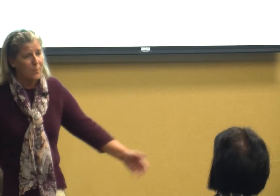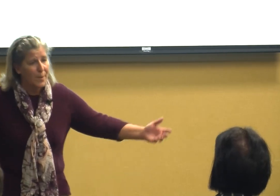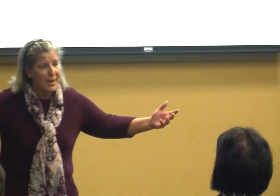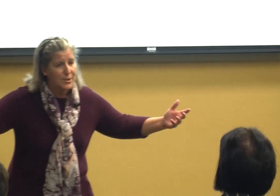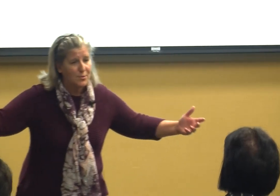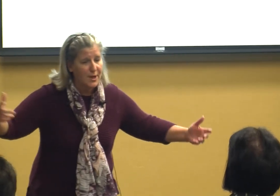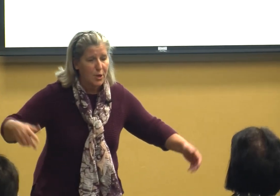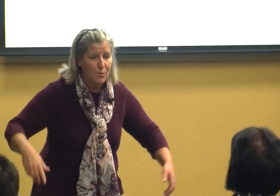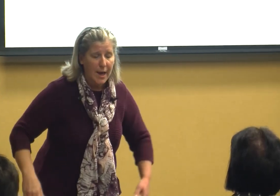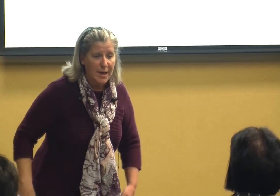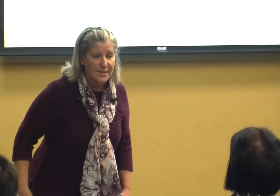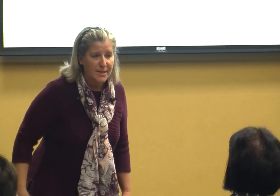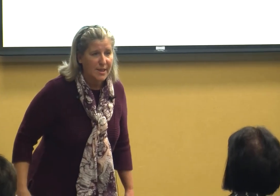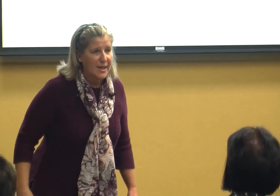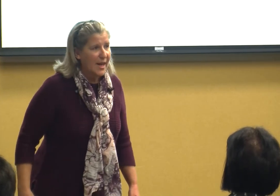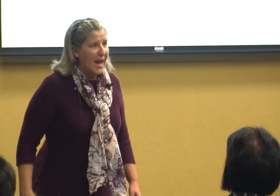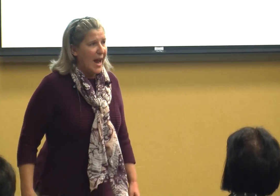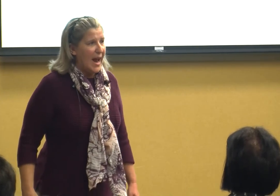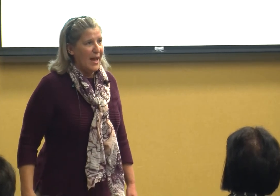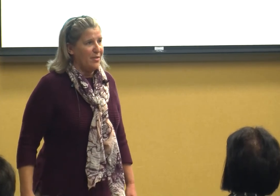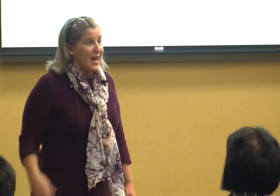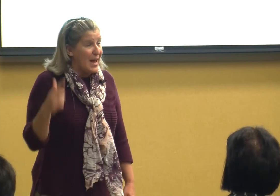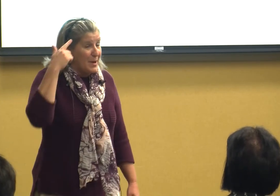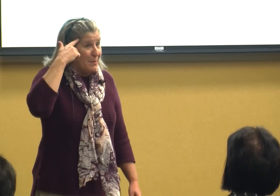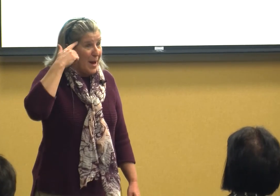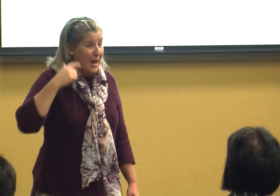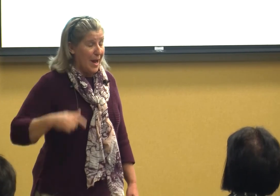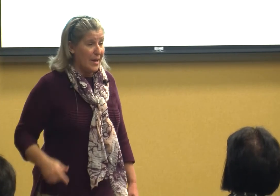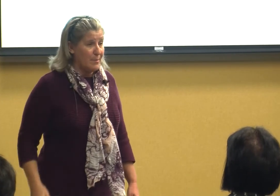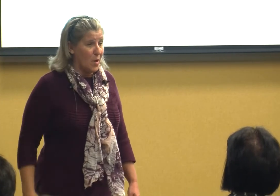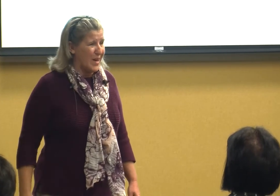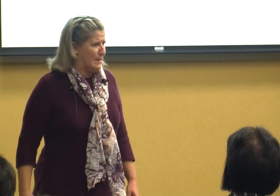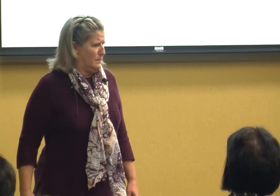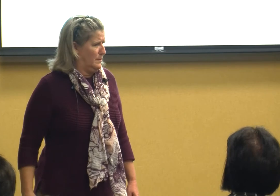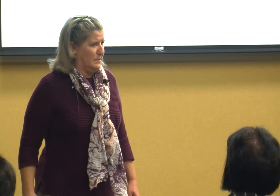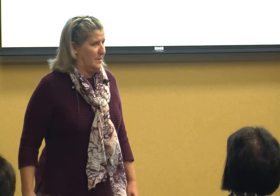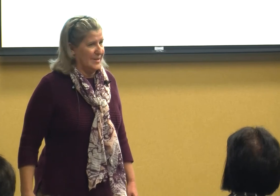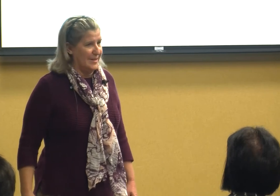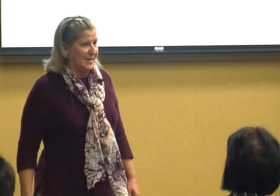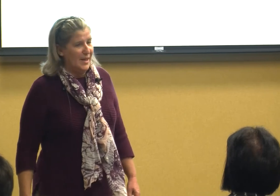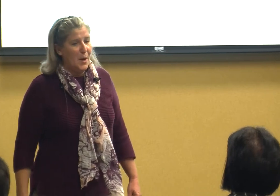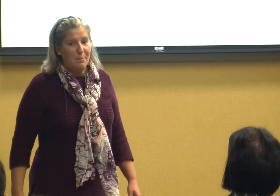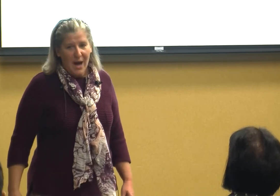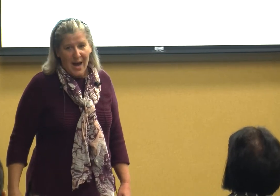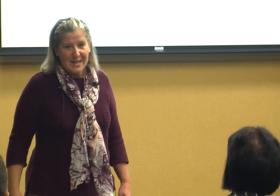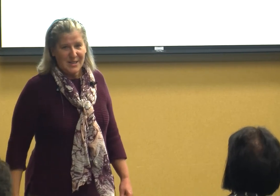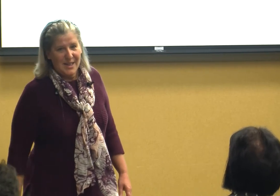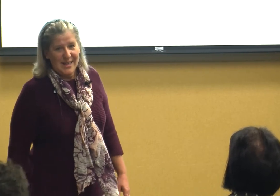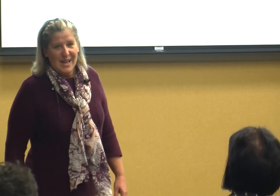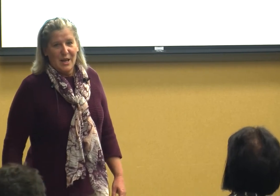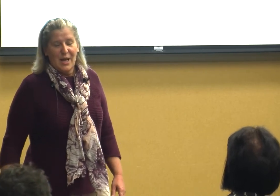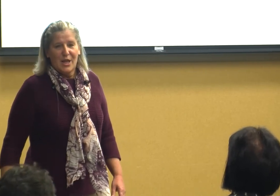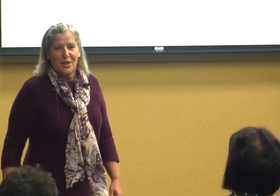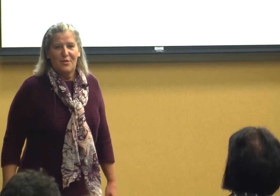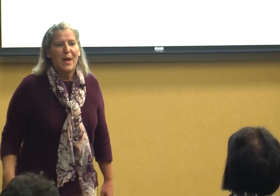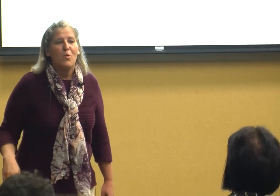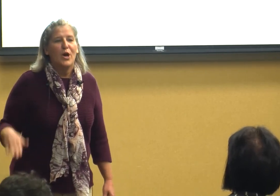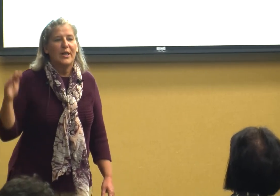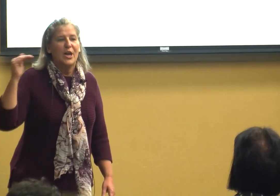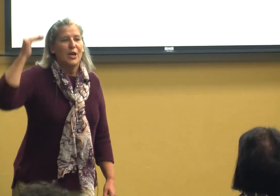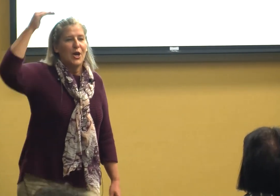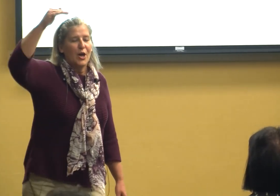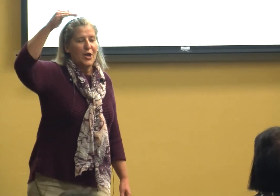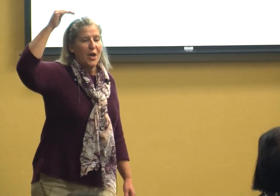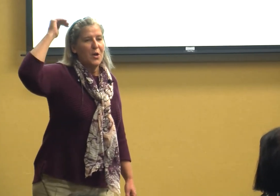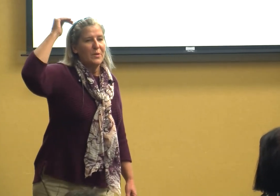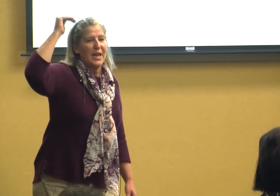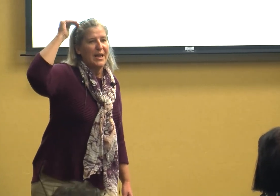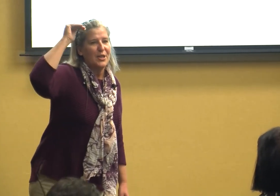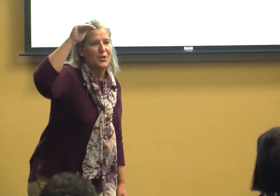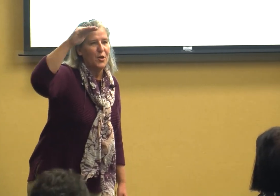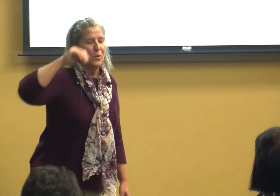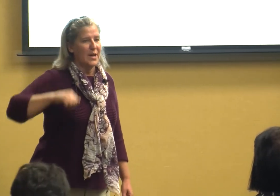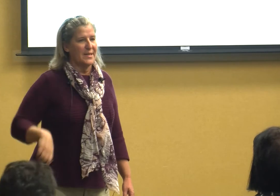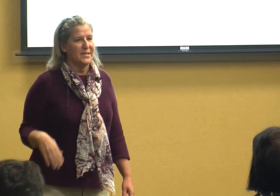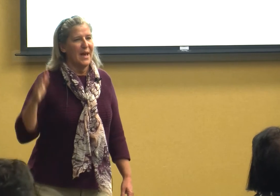what makes you think you can't me and in my head I'm going but they would not only do what I said